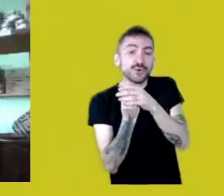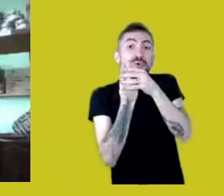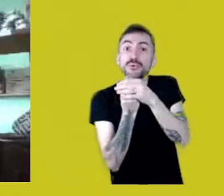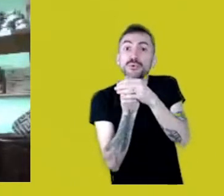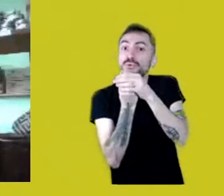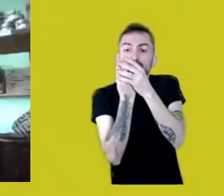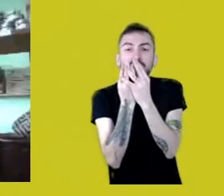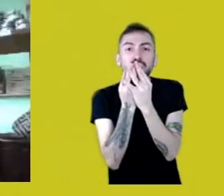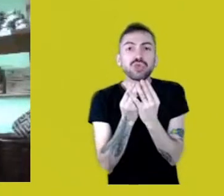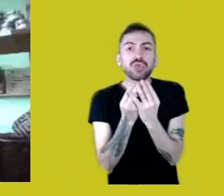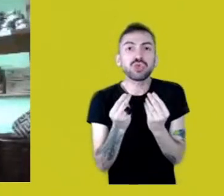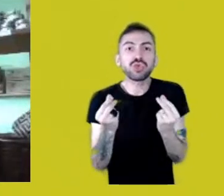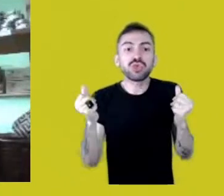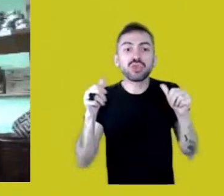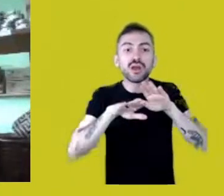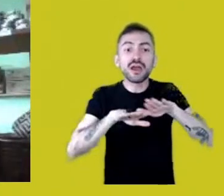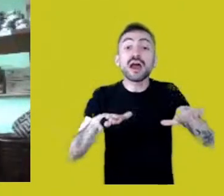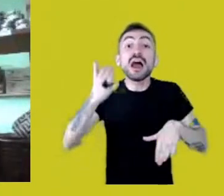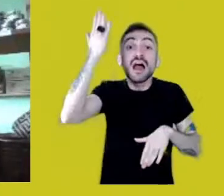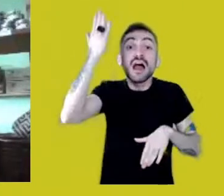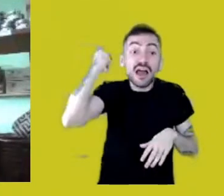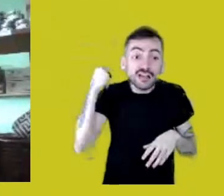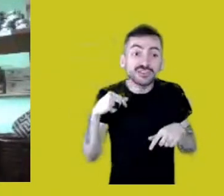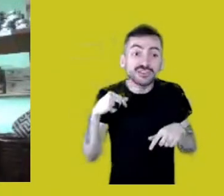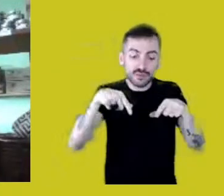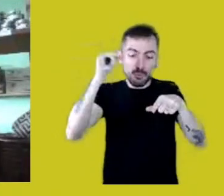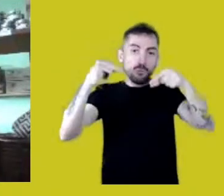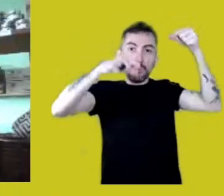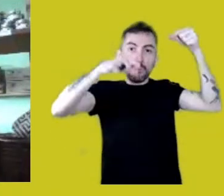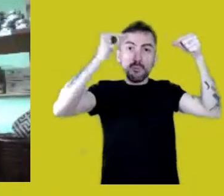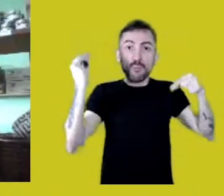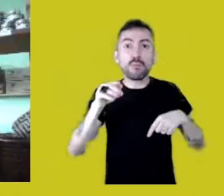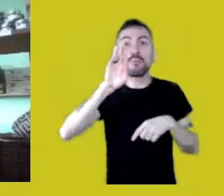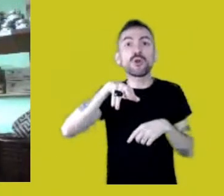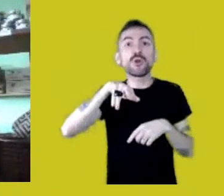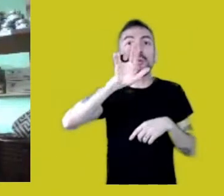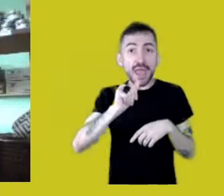bromeliads we used to eat, because they’re contaminated by glyphosate